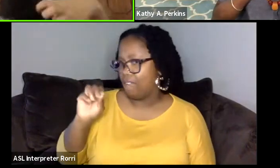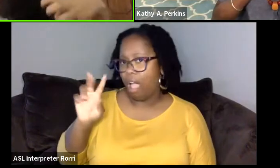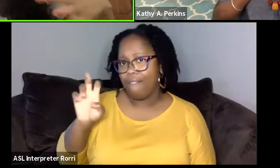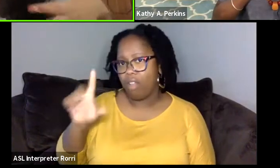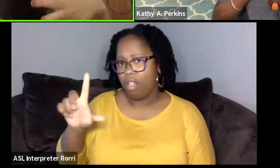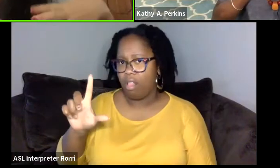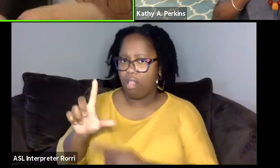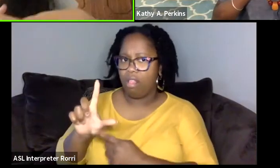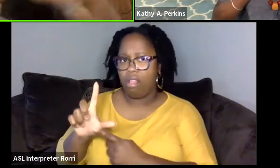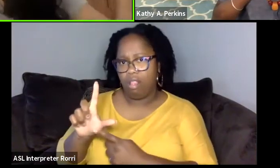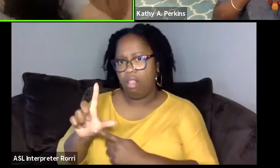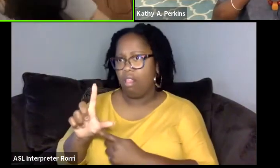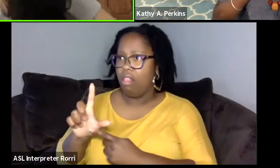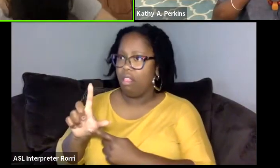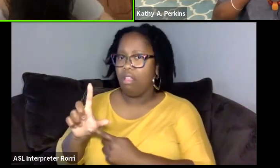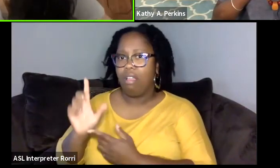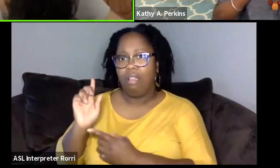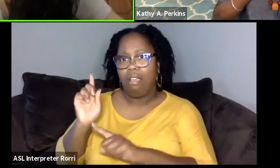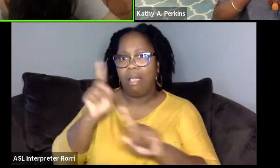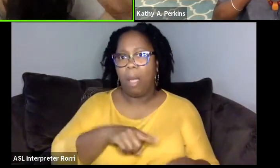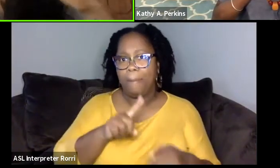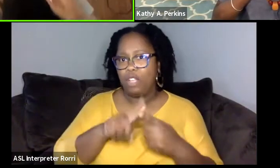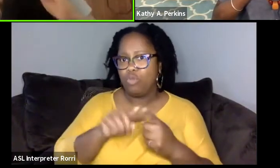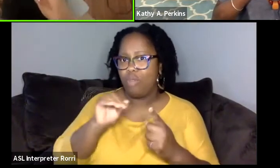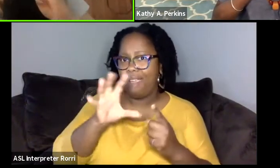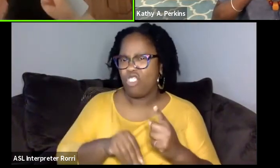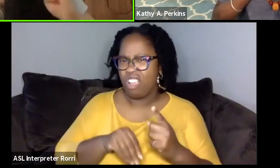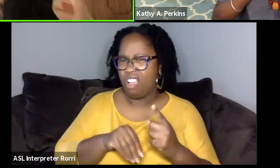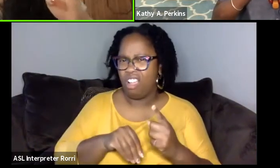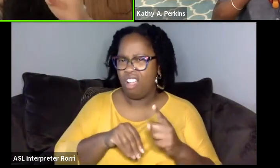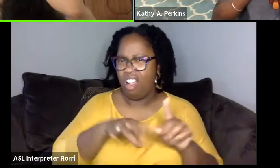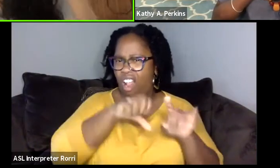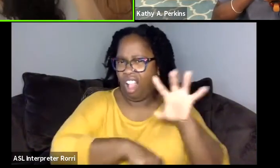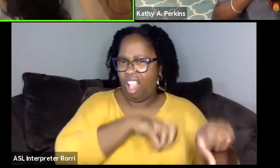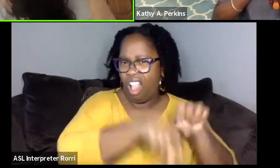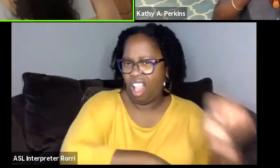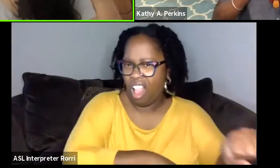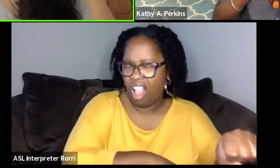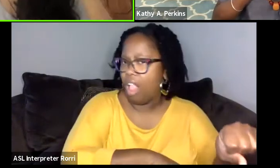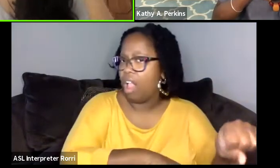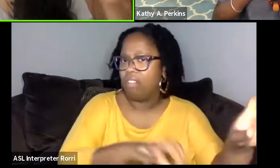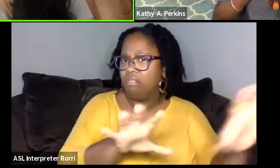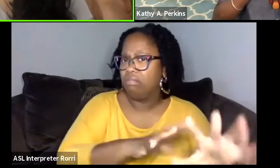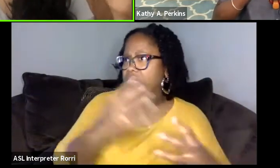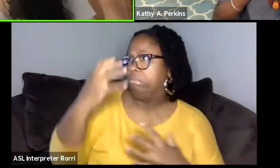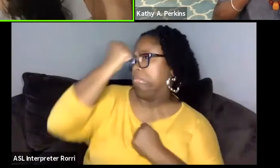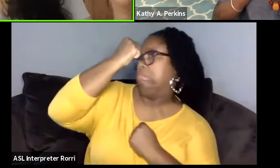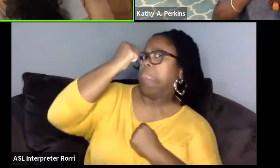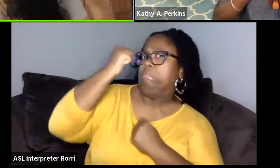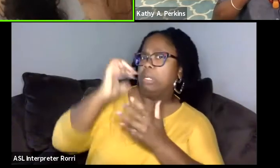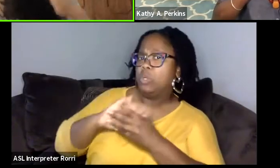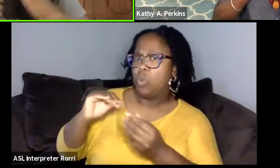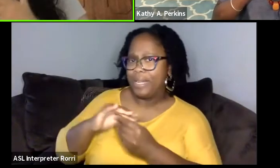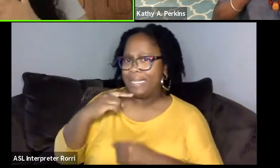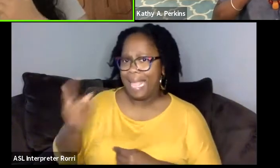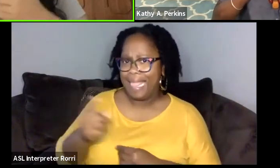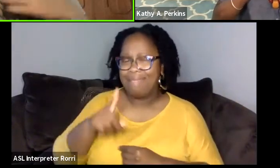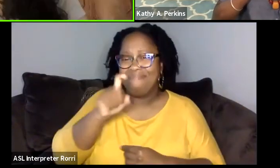to the African continent was a form of colonization because it restricted us to thinking about storytelling is a one-track beginning, middle, end thing.